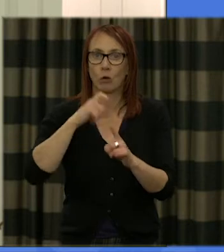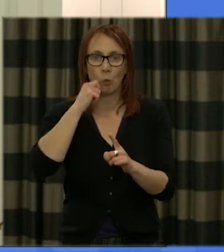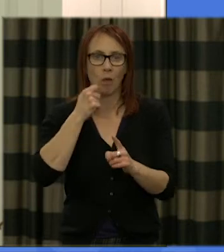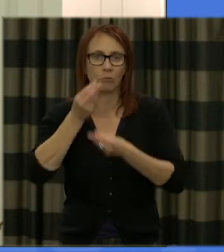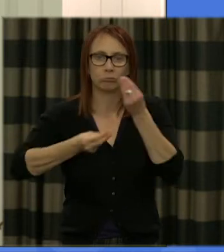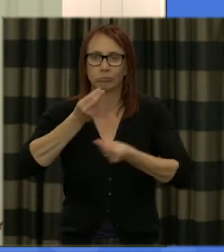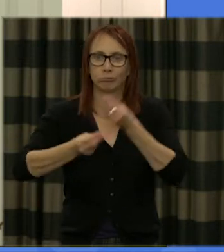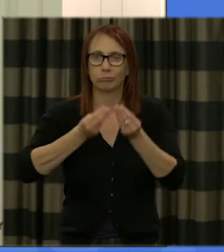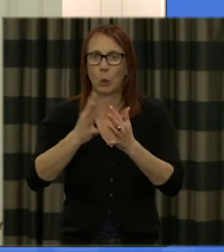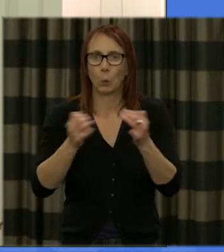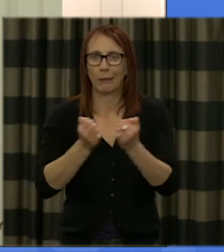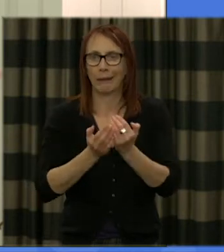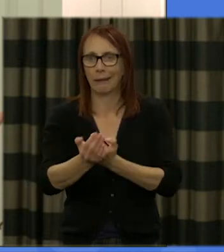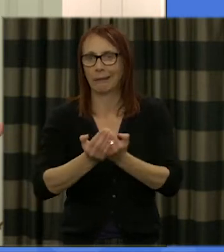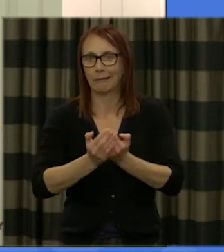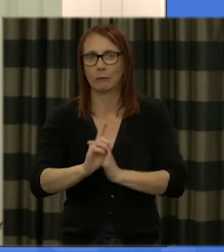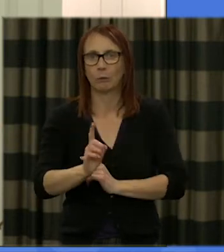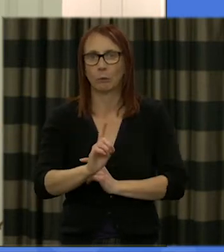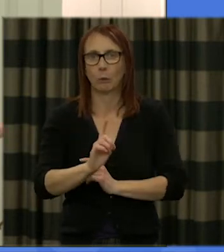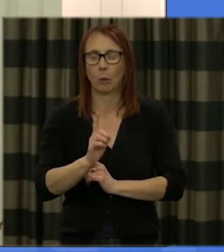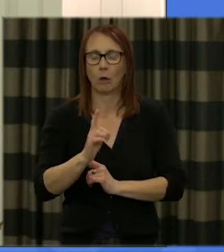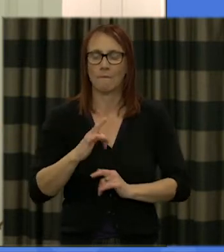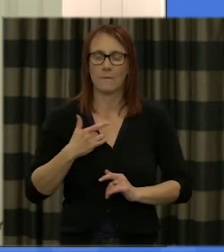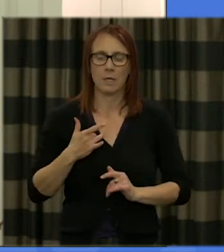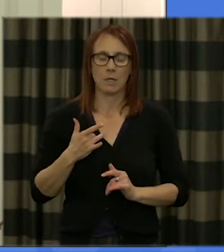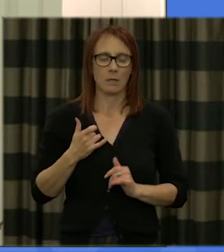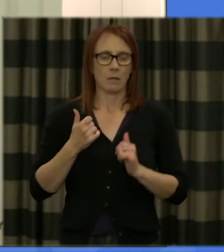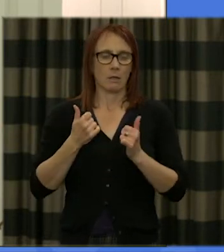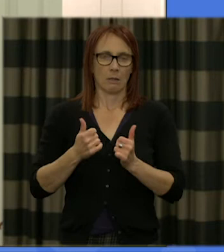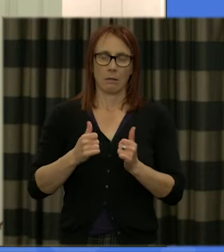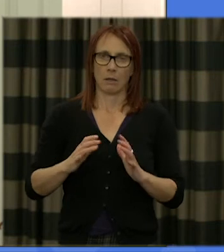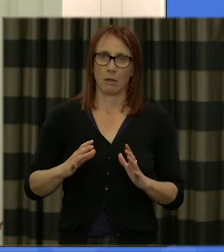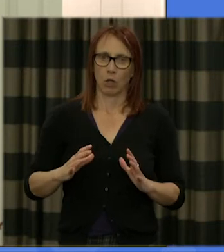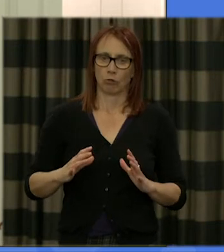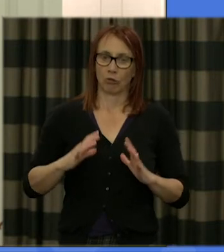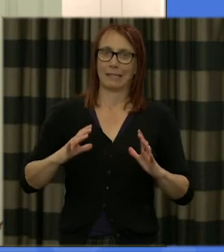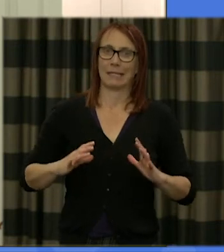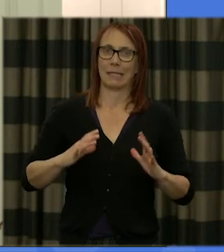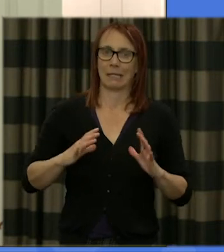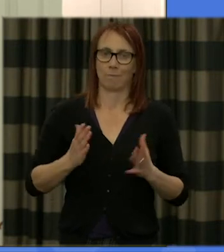across the weekend so that we feel ready and refreshed for a hard working weekend